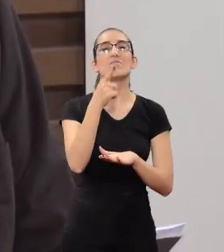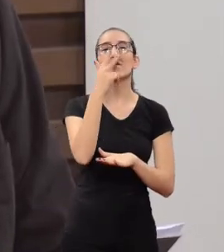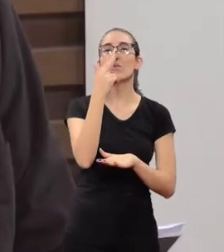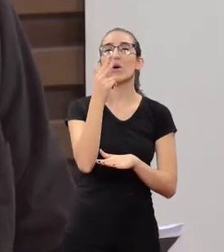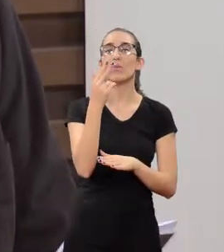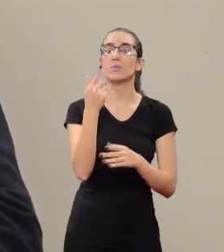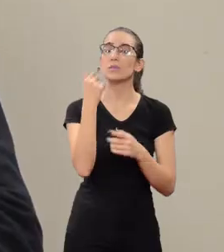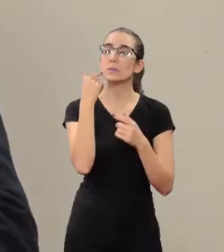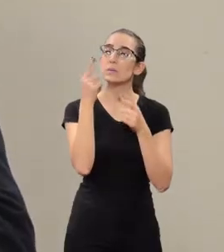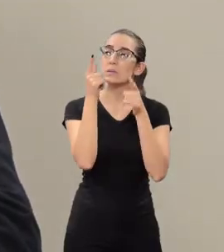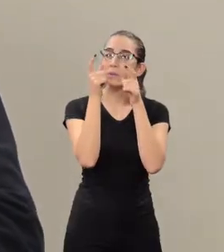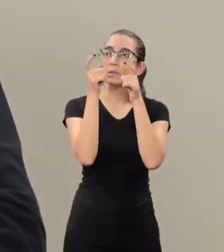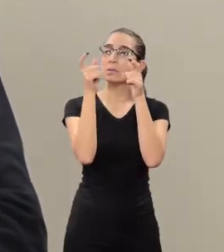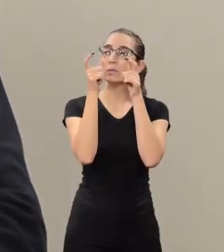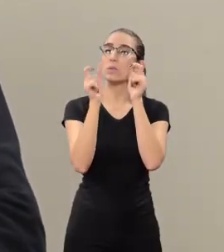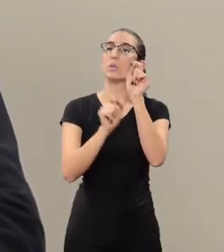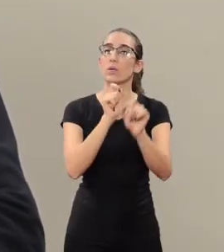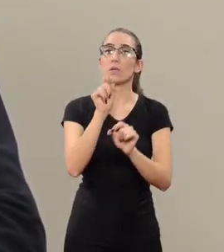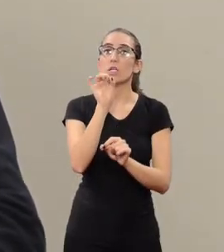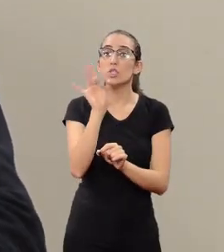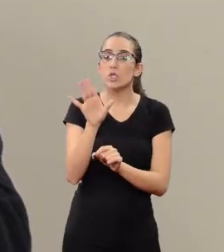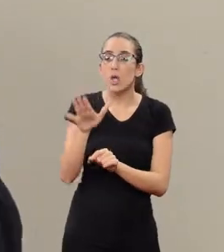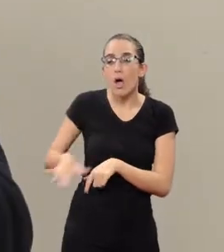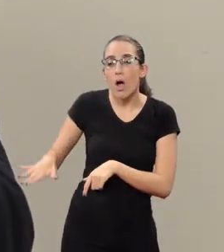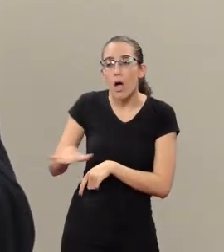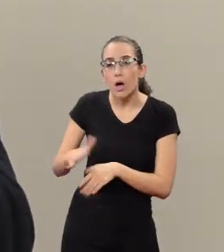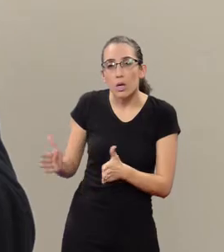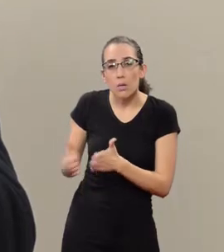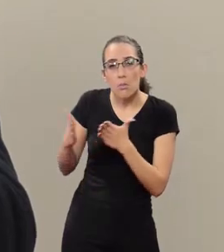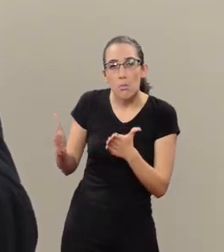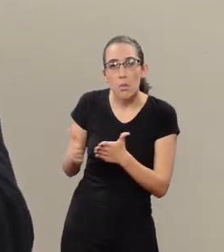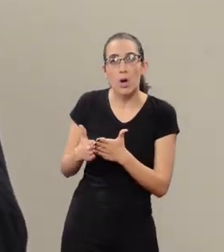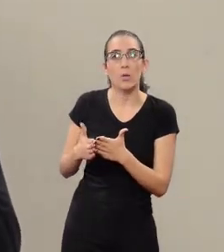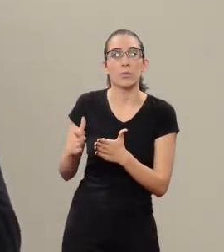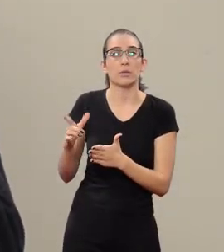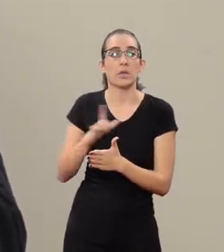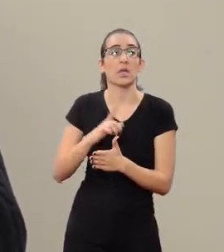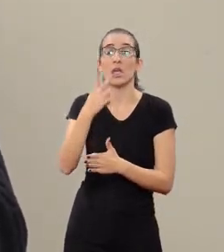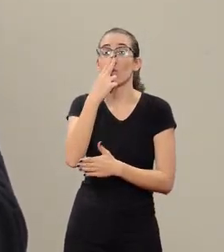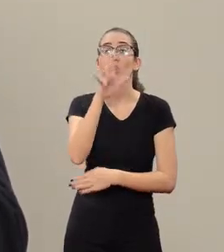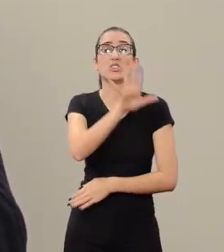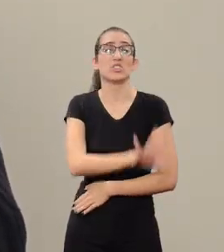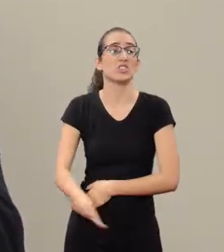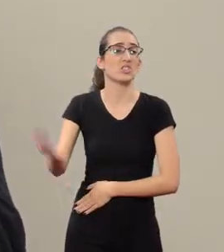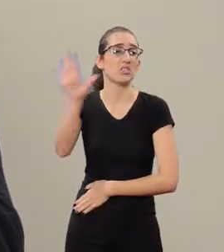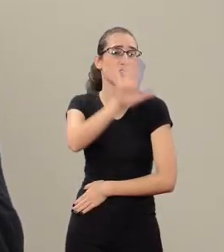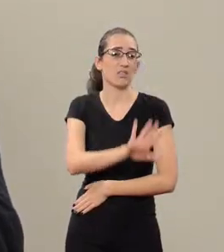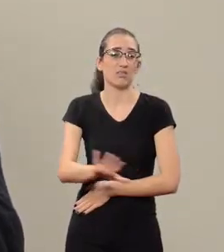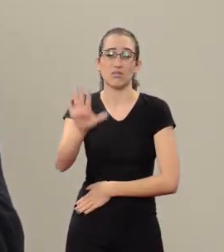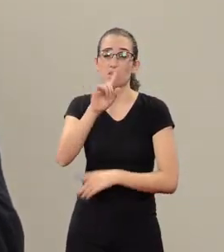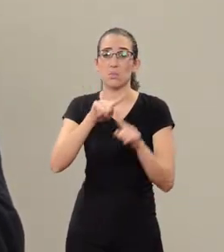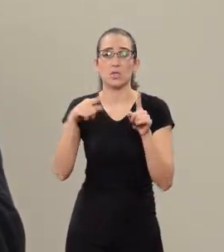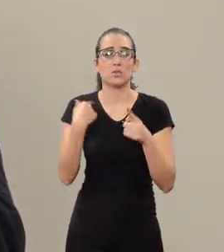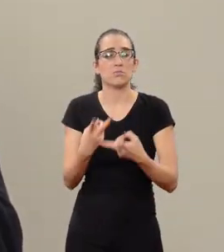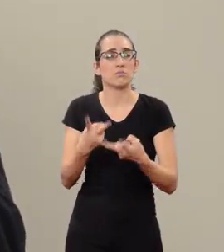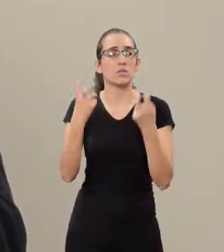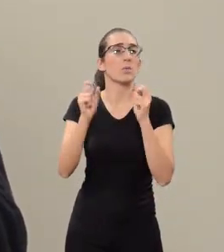This is something that calls our attention. Sometimes it is not only with this social level This is general.